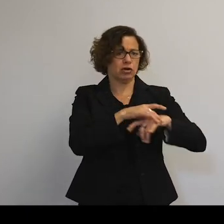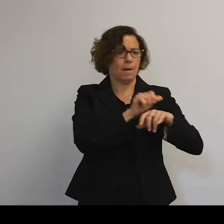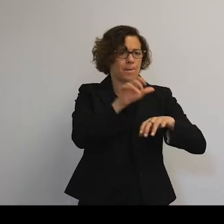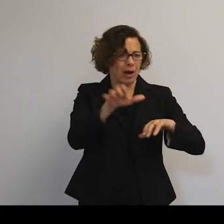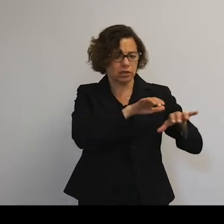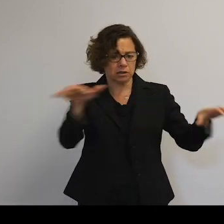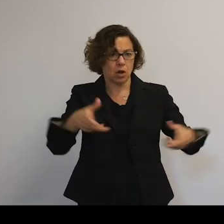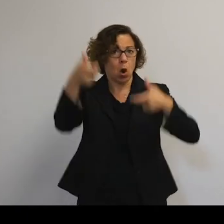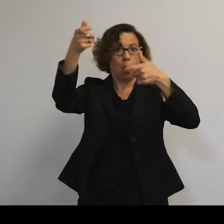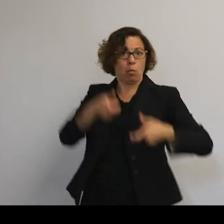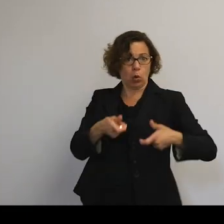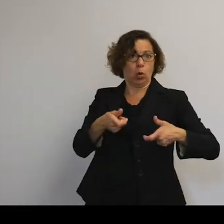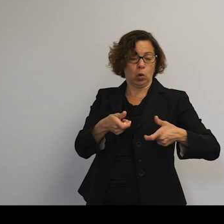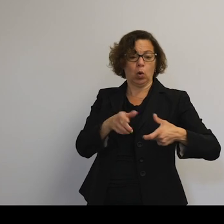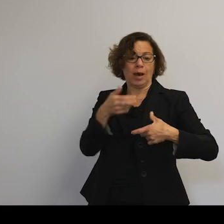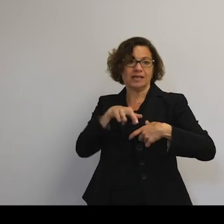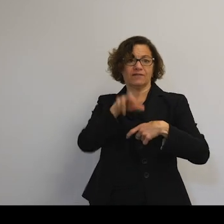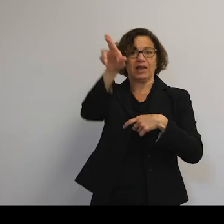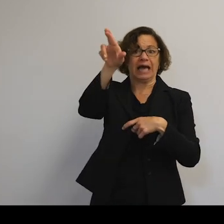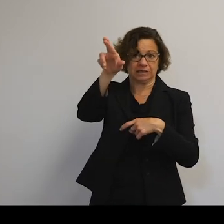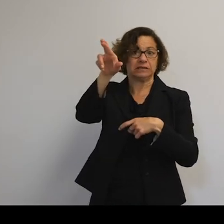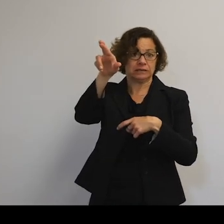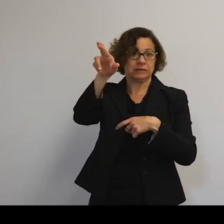pull objects and deflect these bits of space debris.